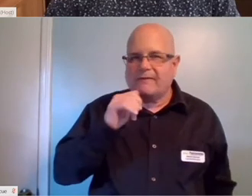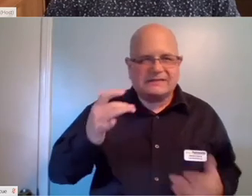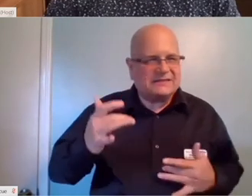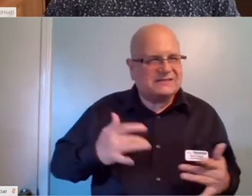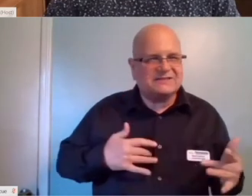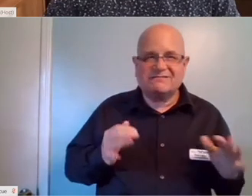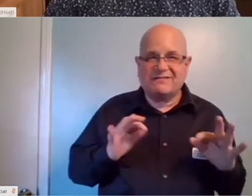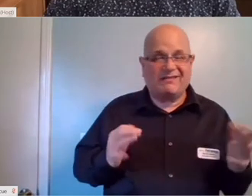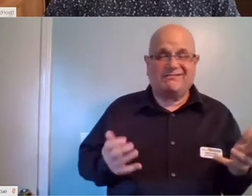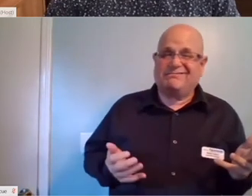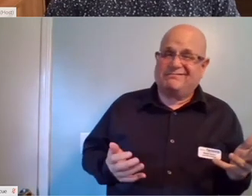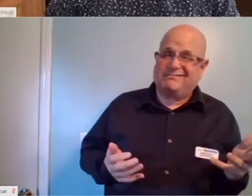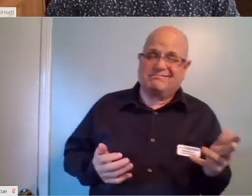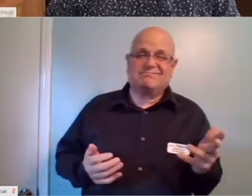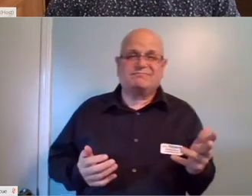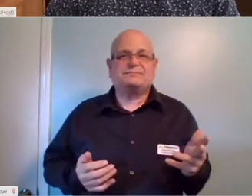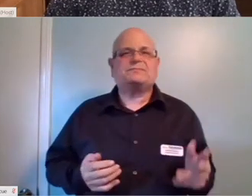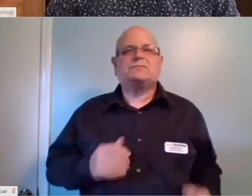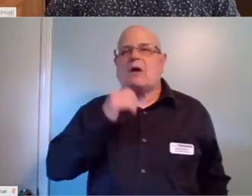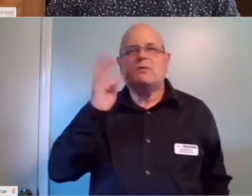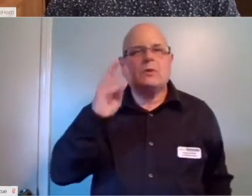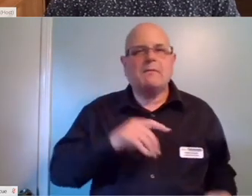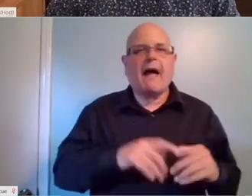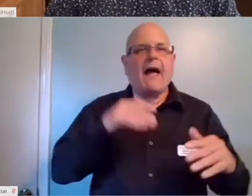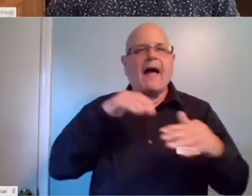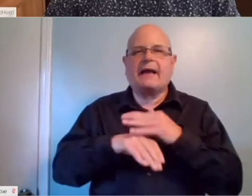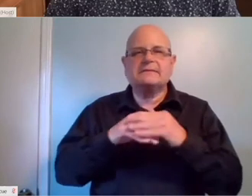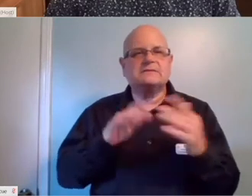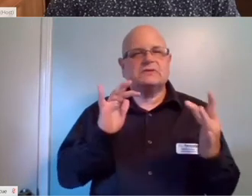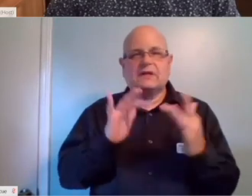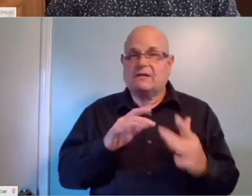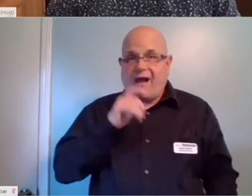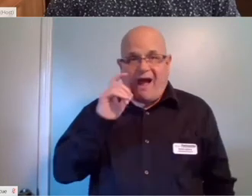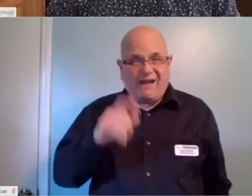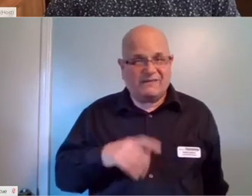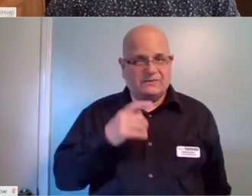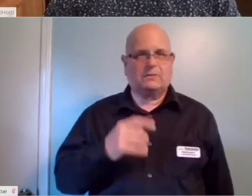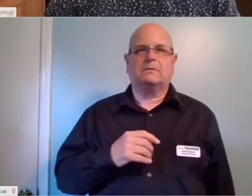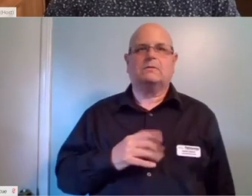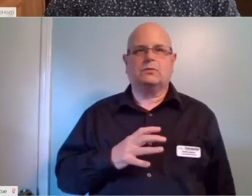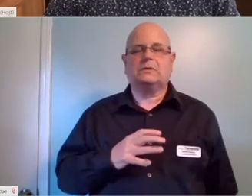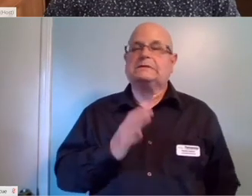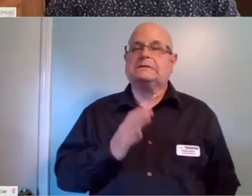You won't have to worry about having access to Internet which is a barrier to a lot of people.